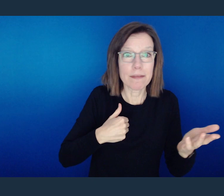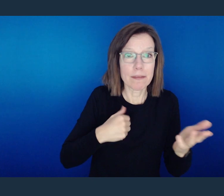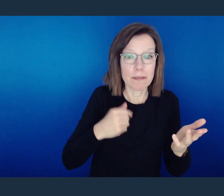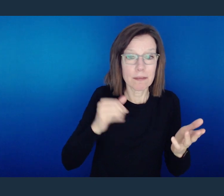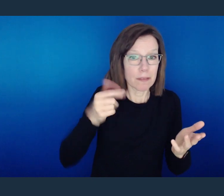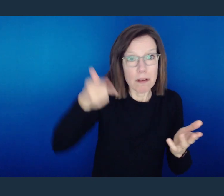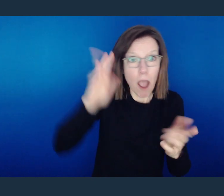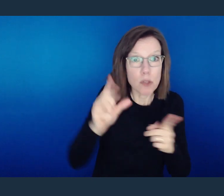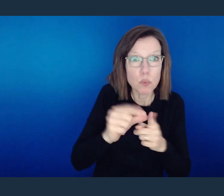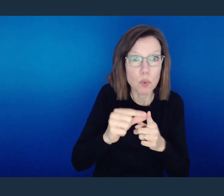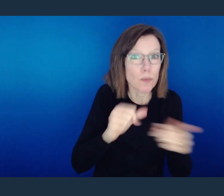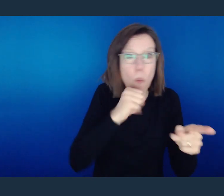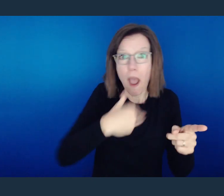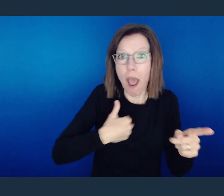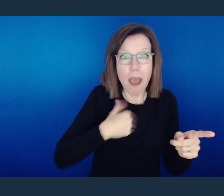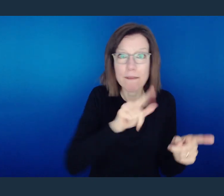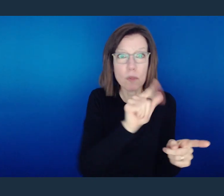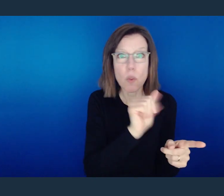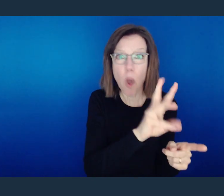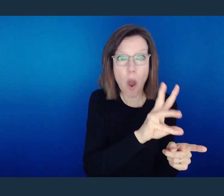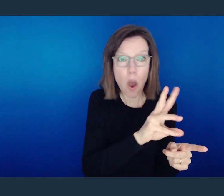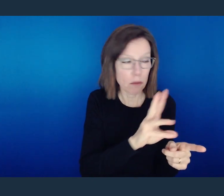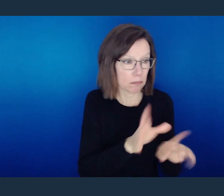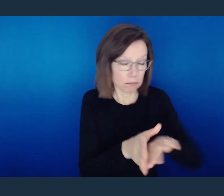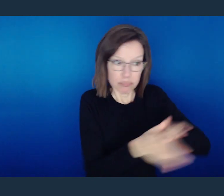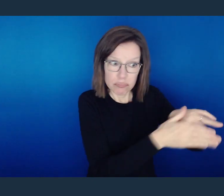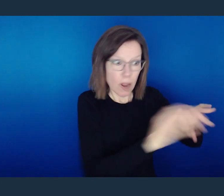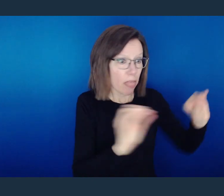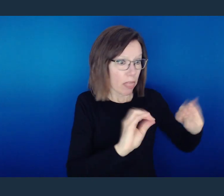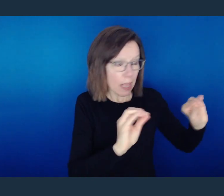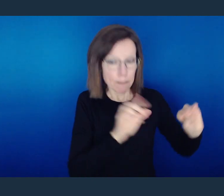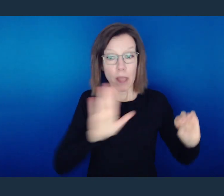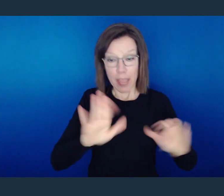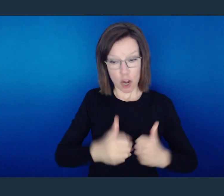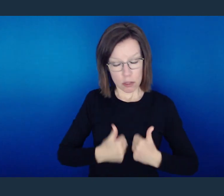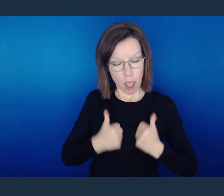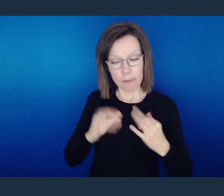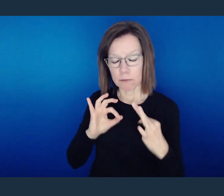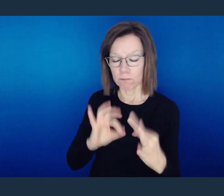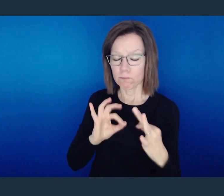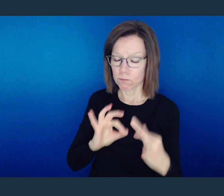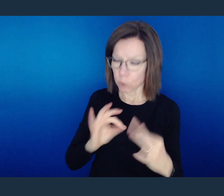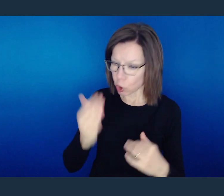they don't even have the word, they are living ways and making decisions that are consistent